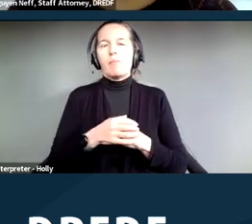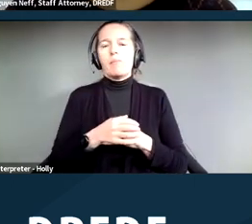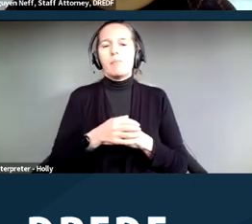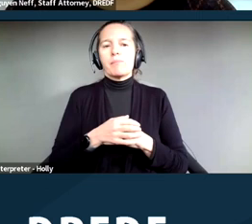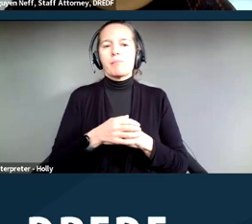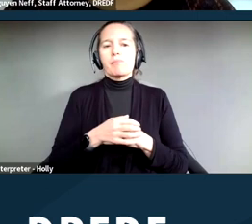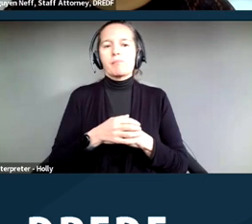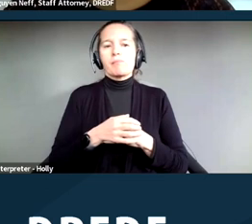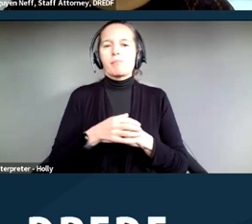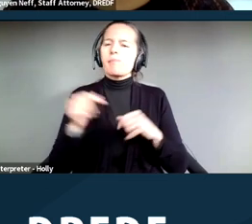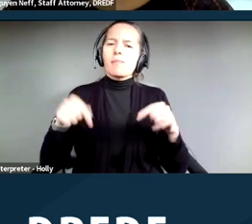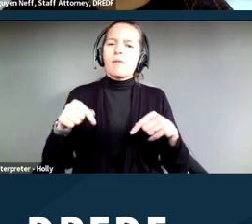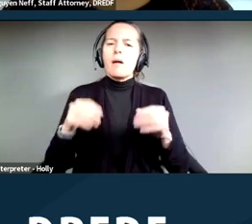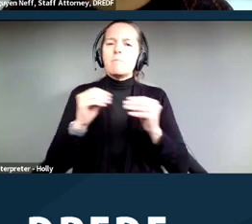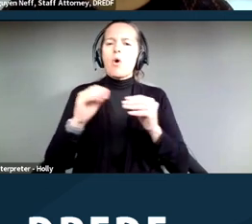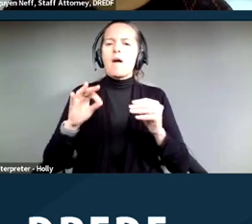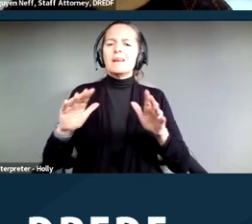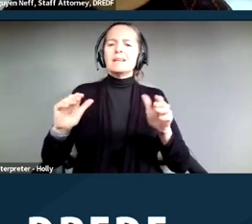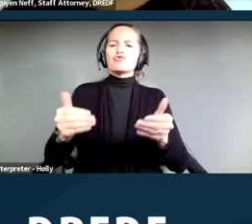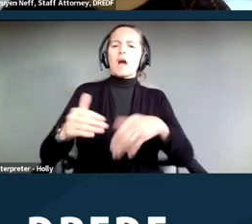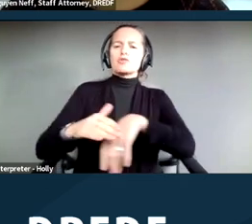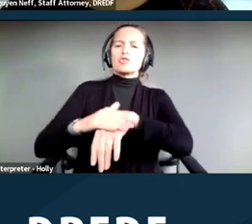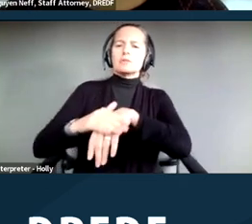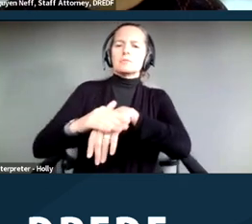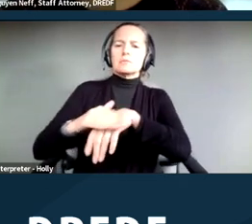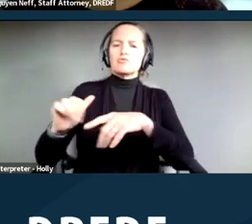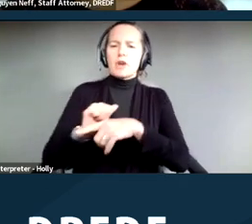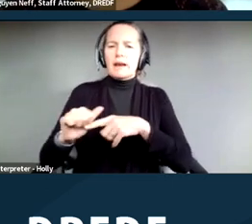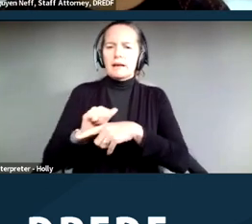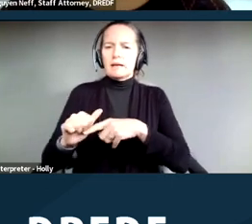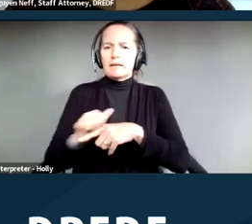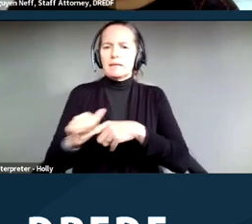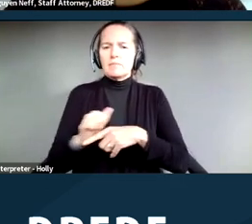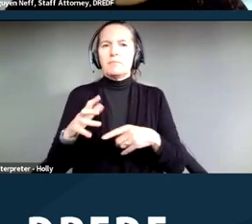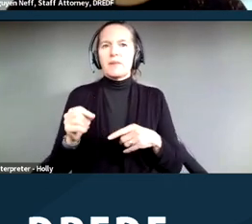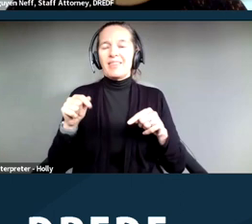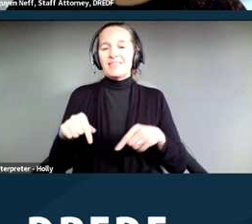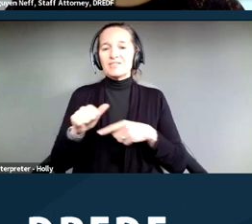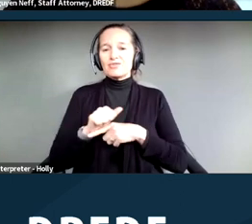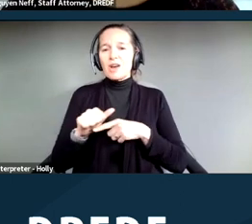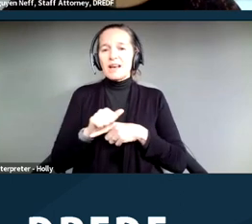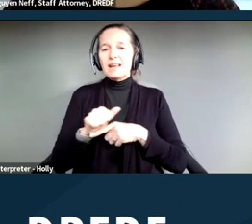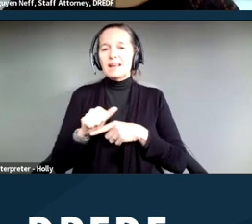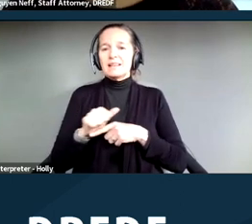little bit more of an introductory training, and it's meant to kind of be understandable both by